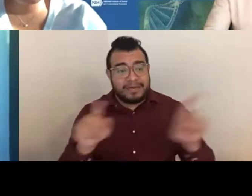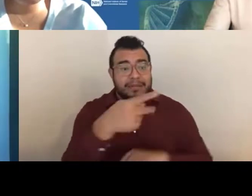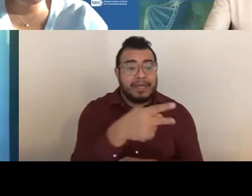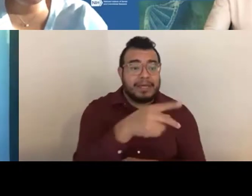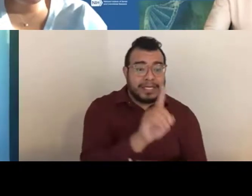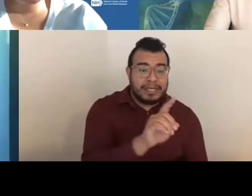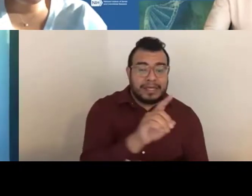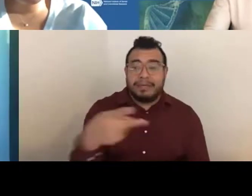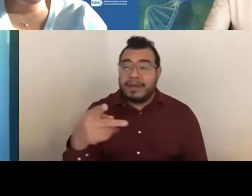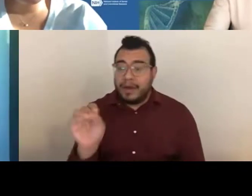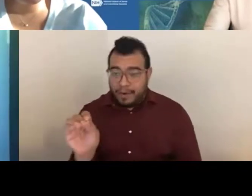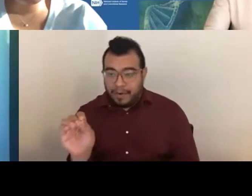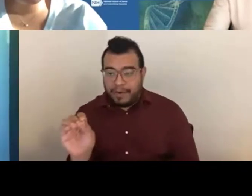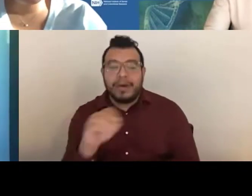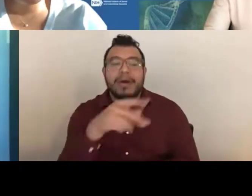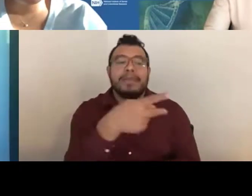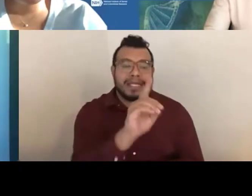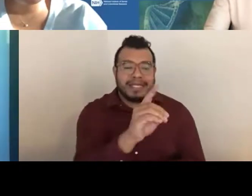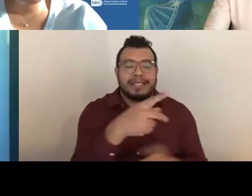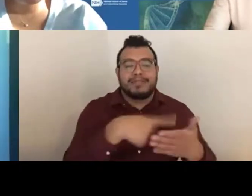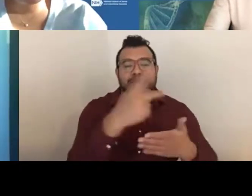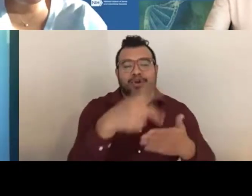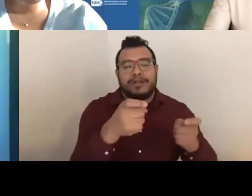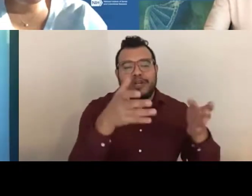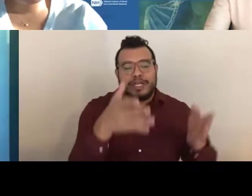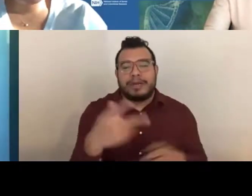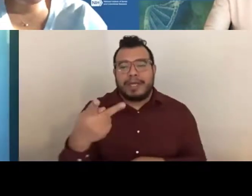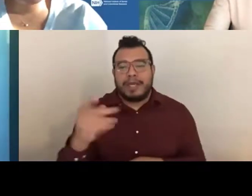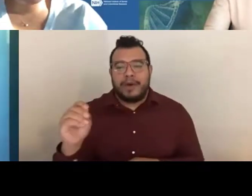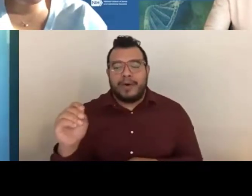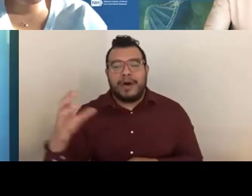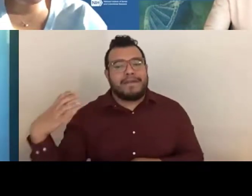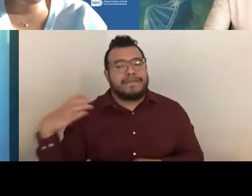A PD is a program director, PO, program officer. No.